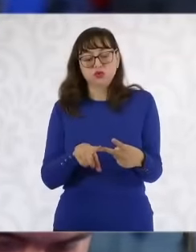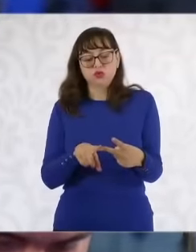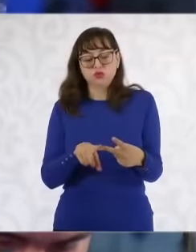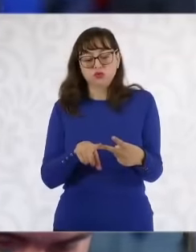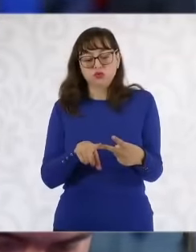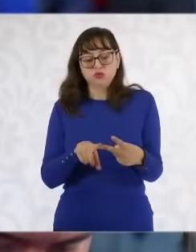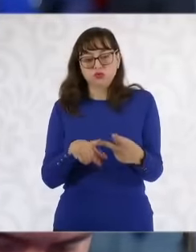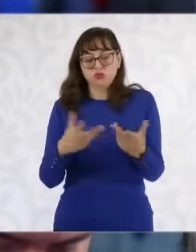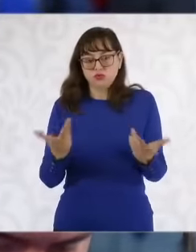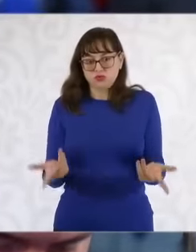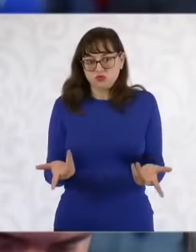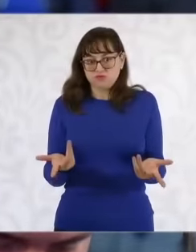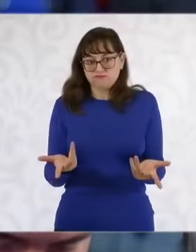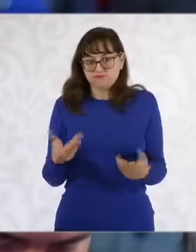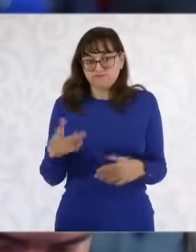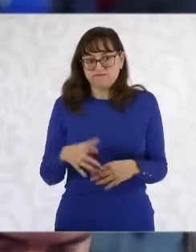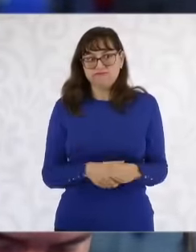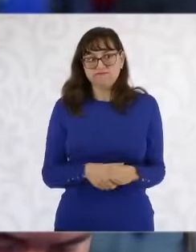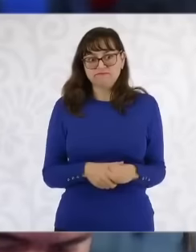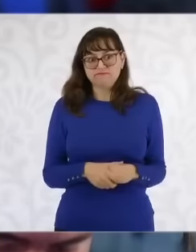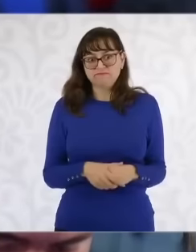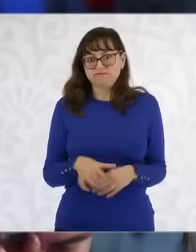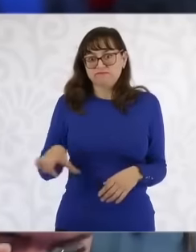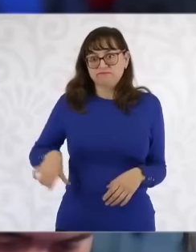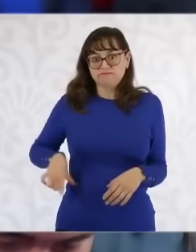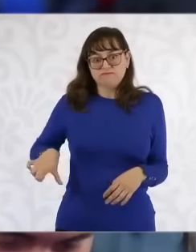Well, the Mexican government has said that not all the information that is required has been given